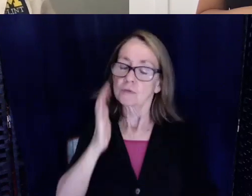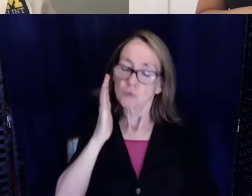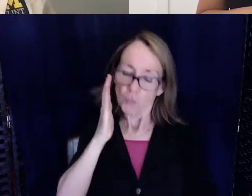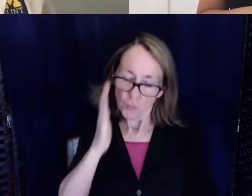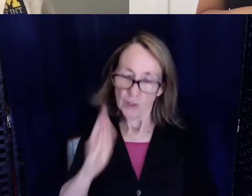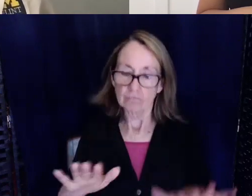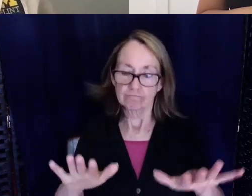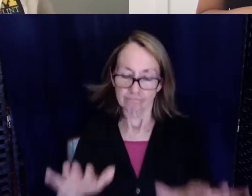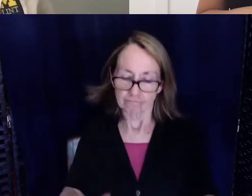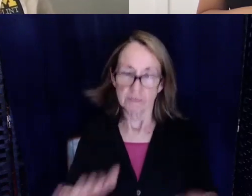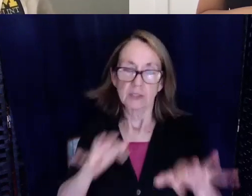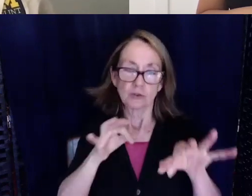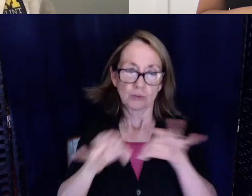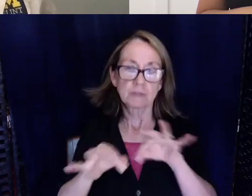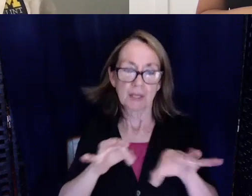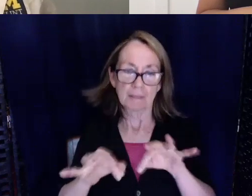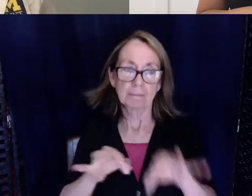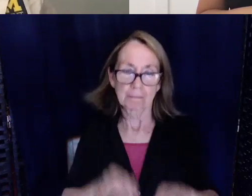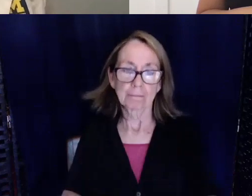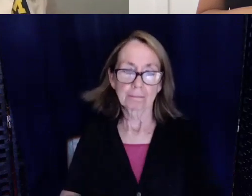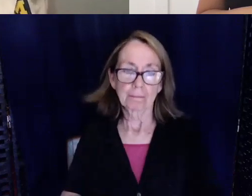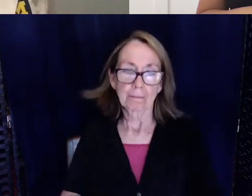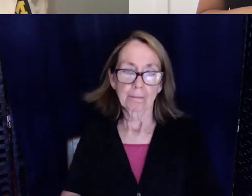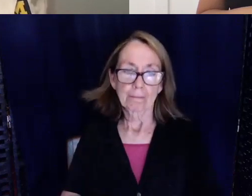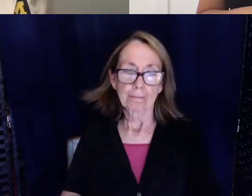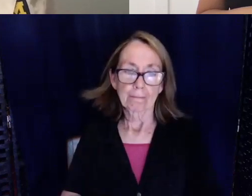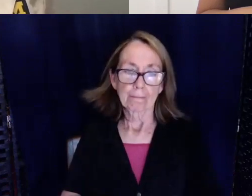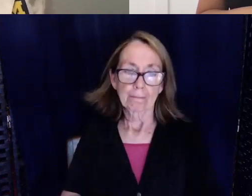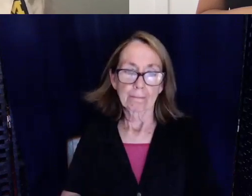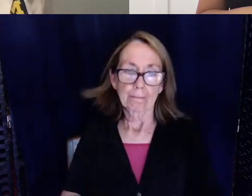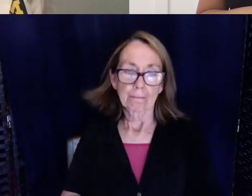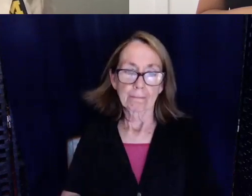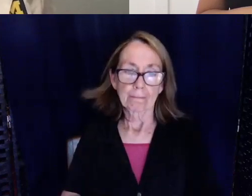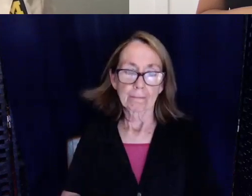explain. So I think that I understand that a lot